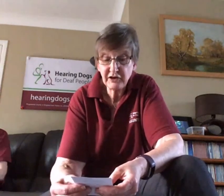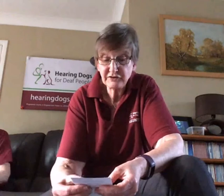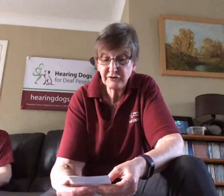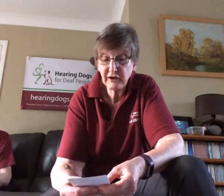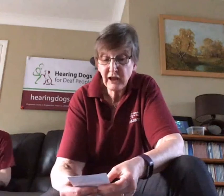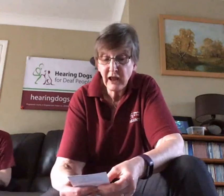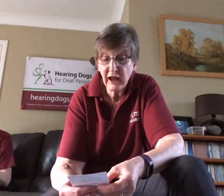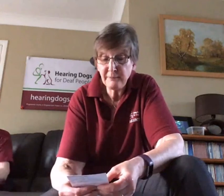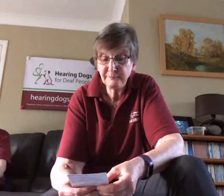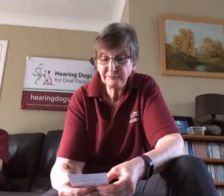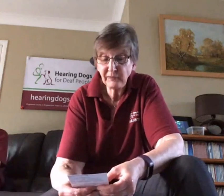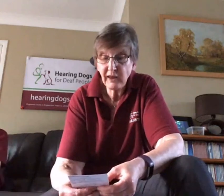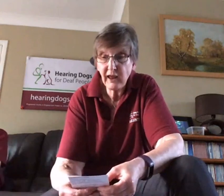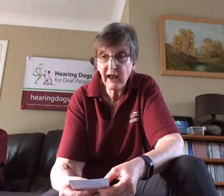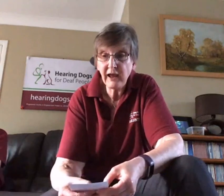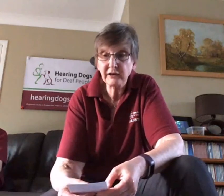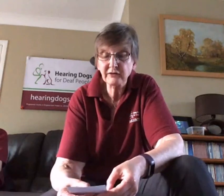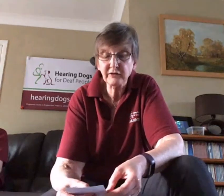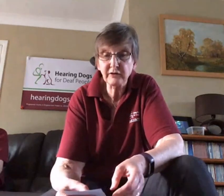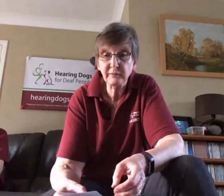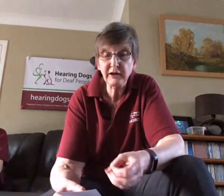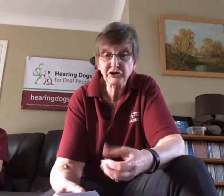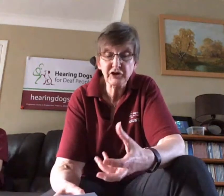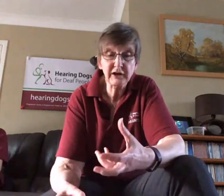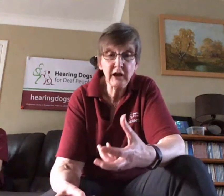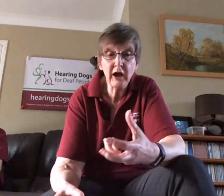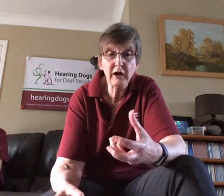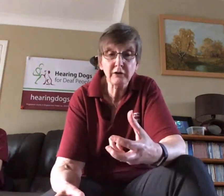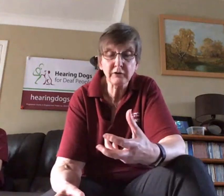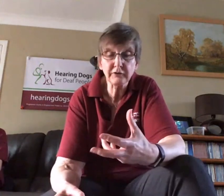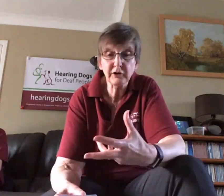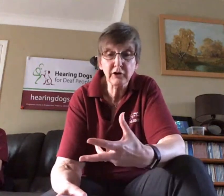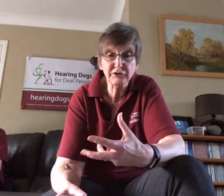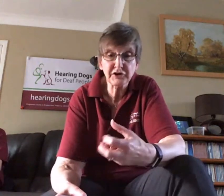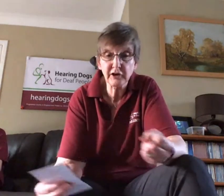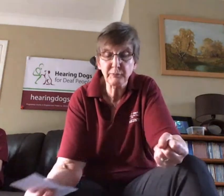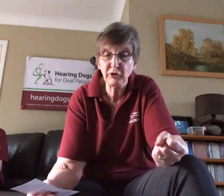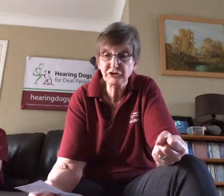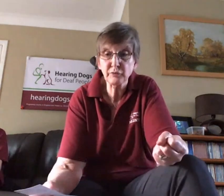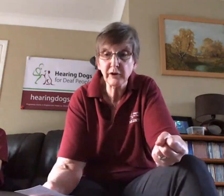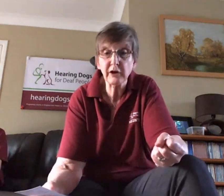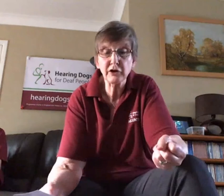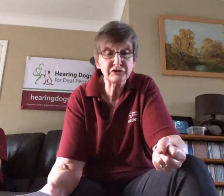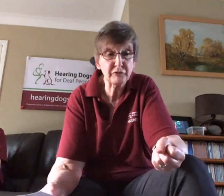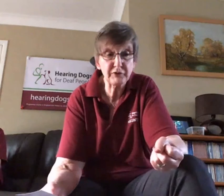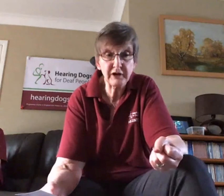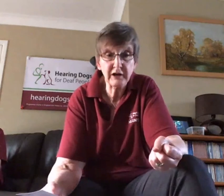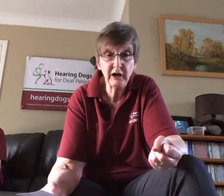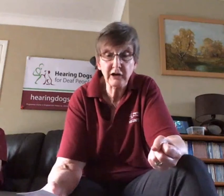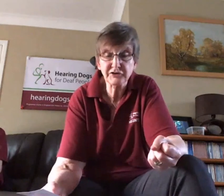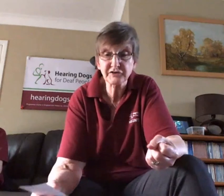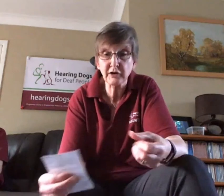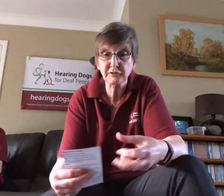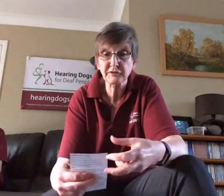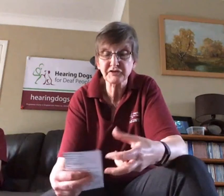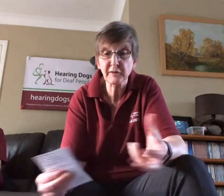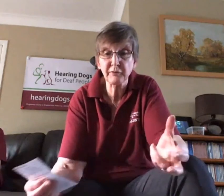and initially the girls and the boys who we're gonna use for breeding us are separated